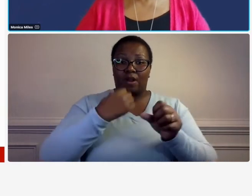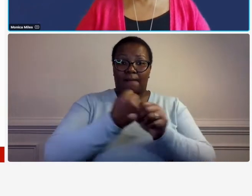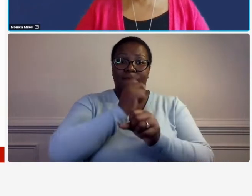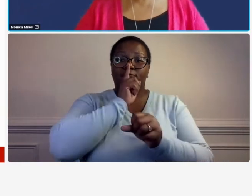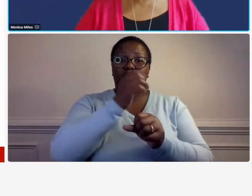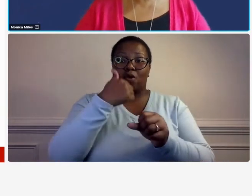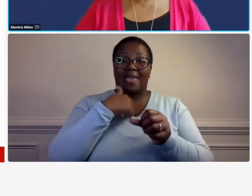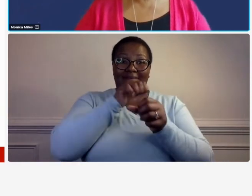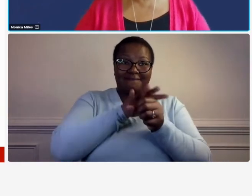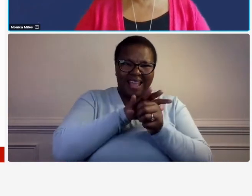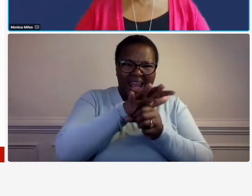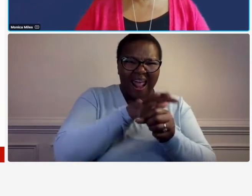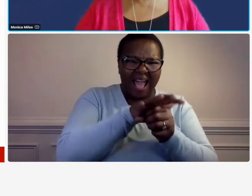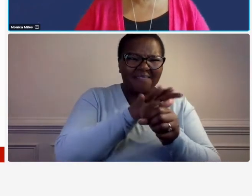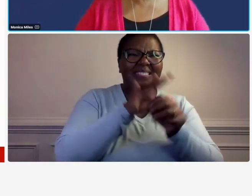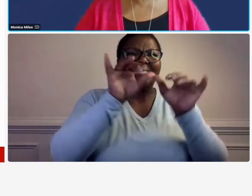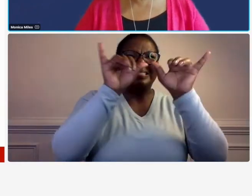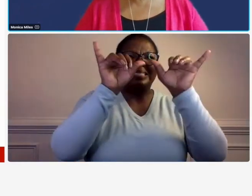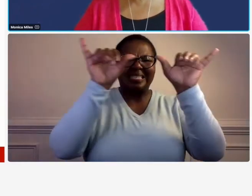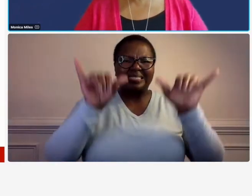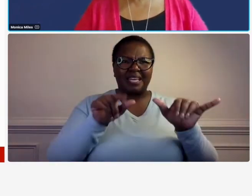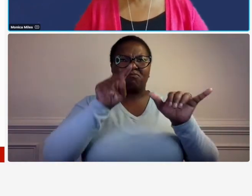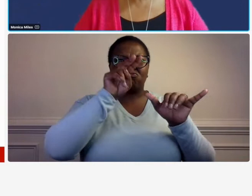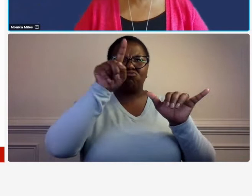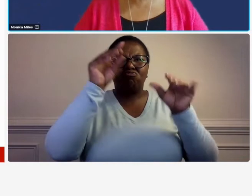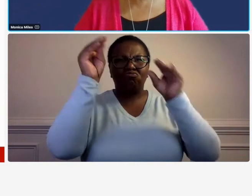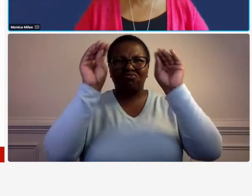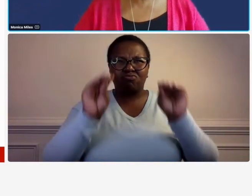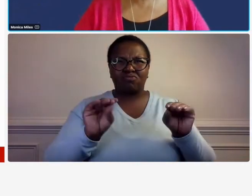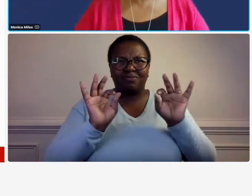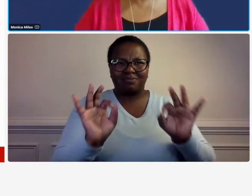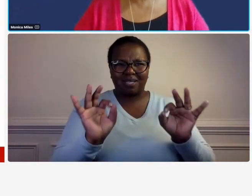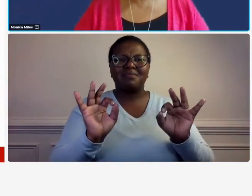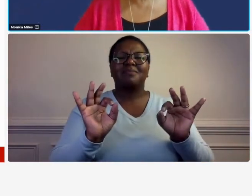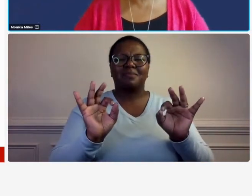that's constructed in a way that makes sense with regard to achieving the stated objectives